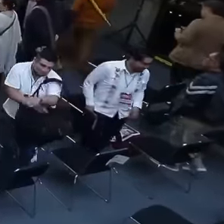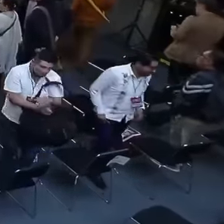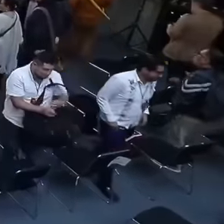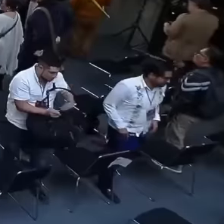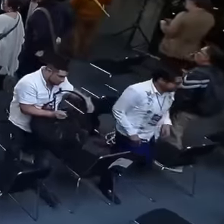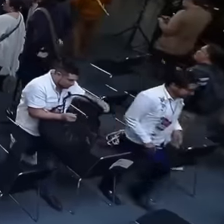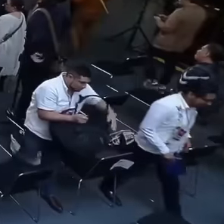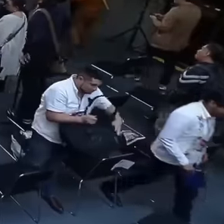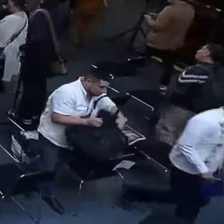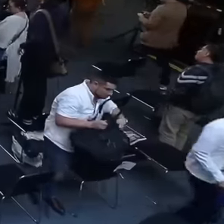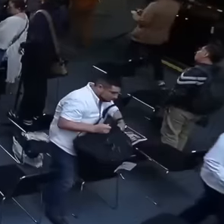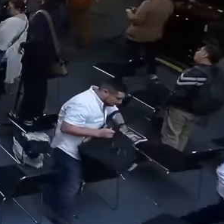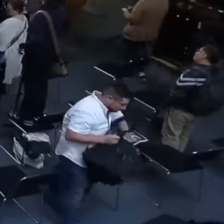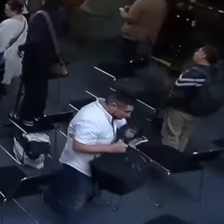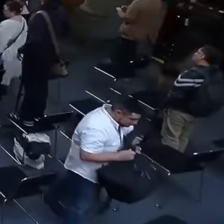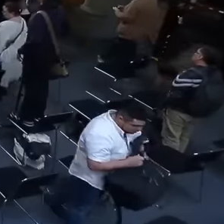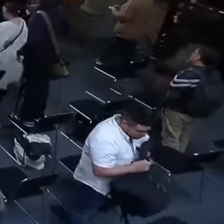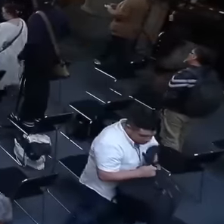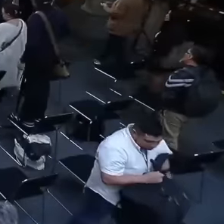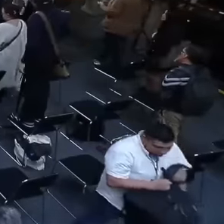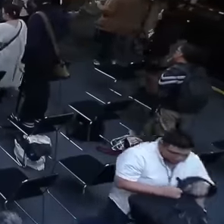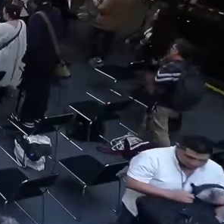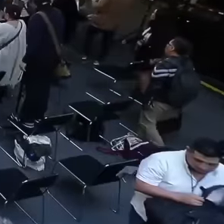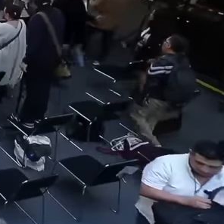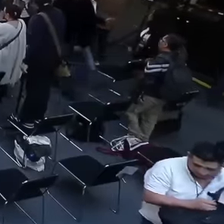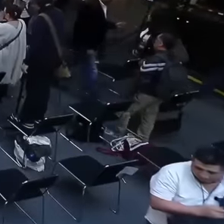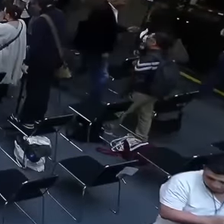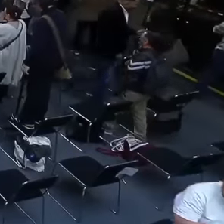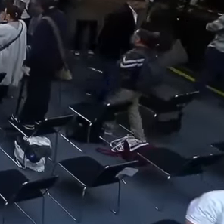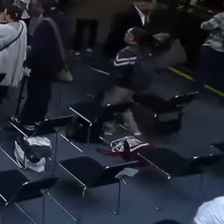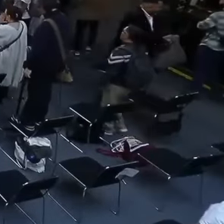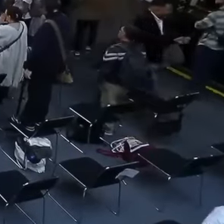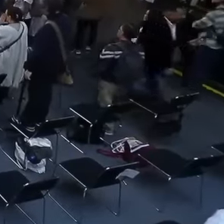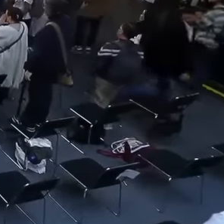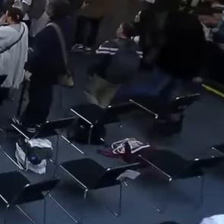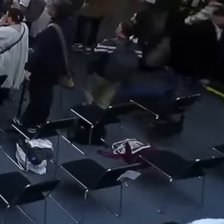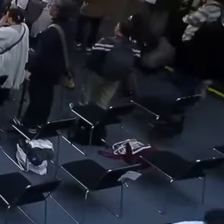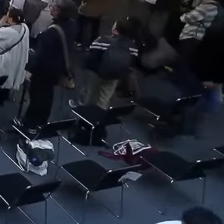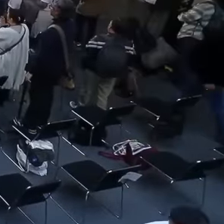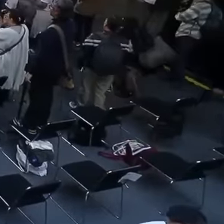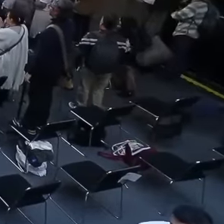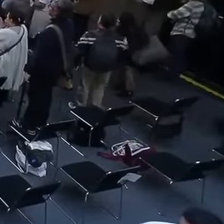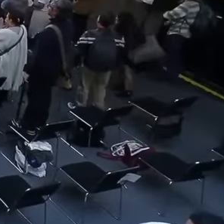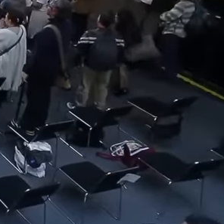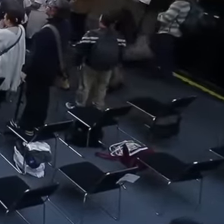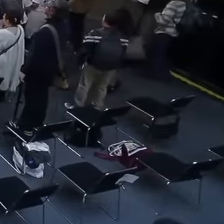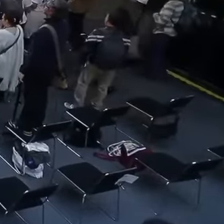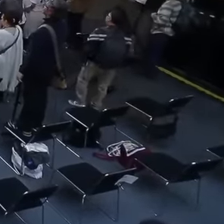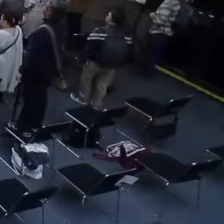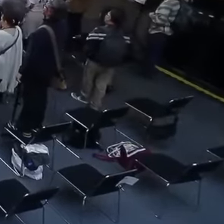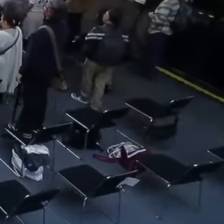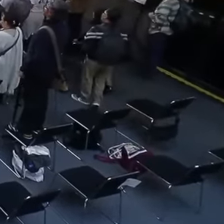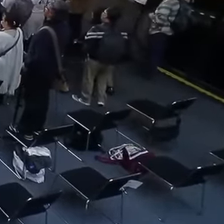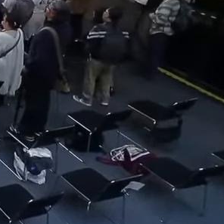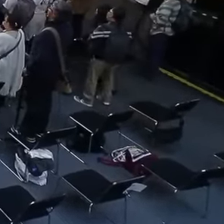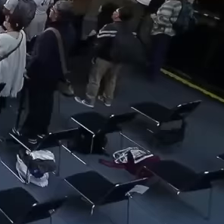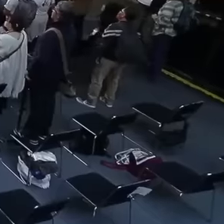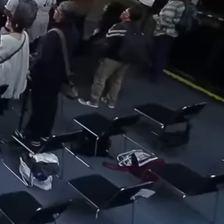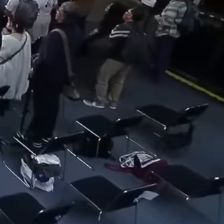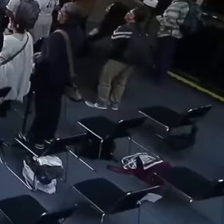Argentina and Spain eight countries shared with President López Obrador this message that